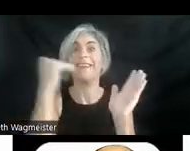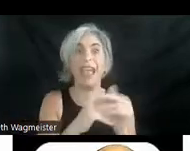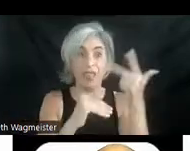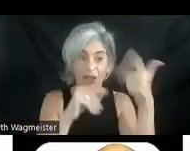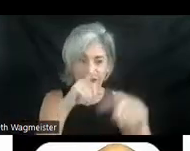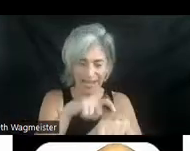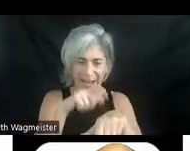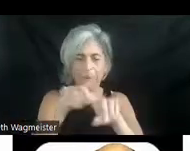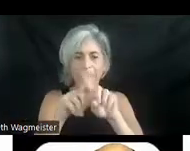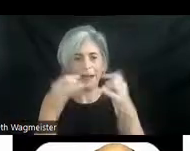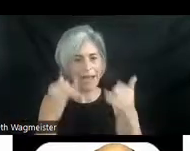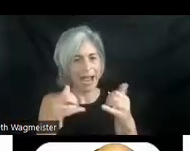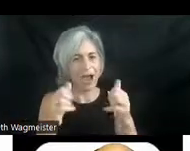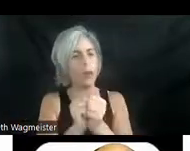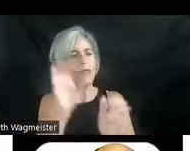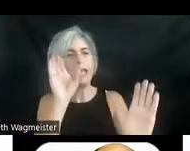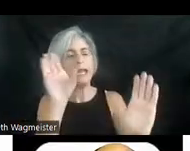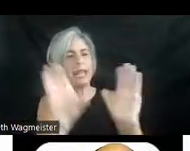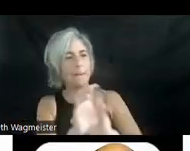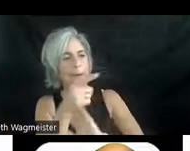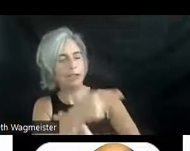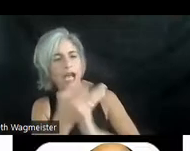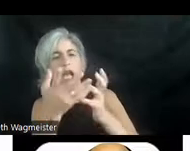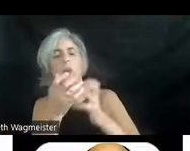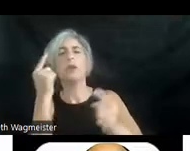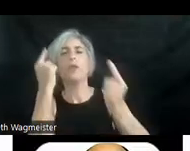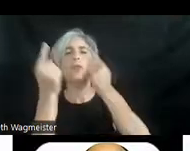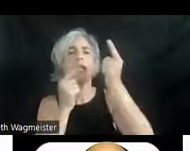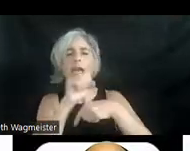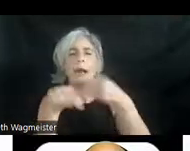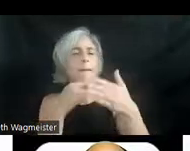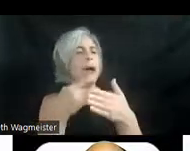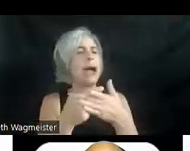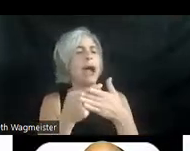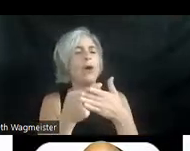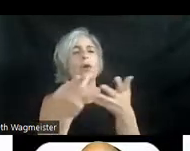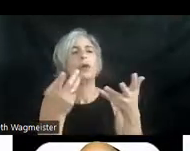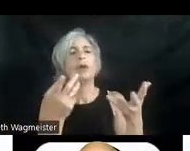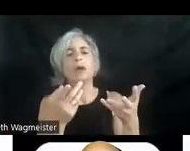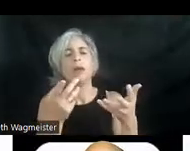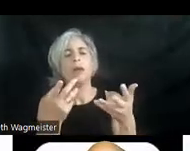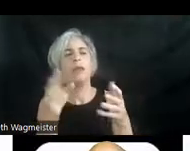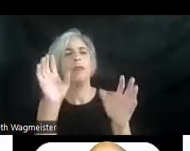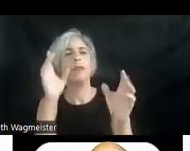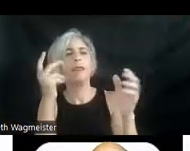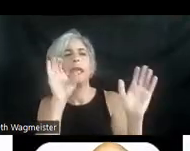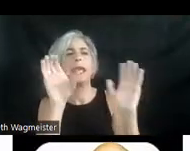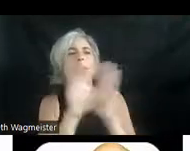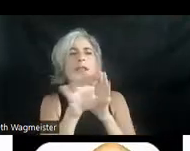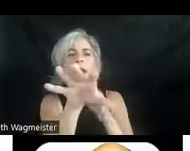this time with the image. And I want you to think about the images that were chosen for